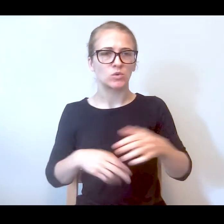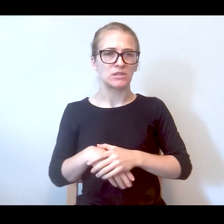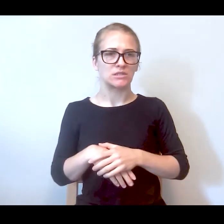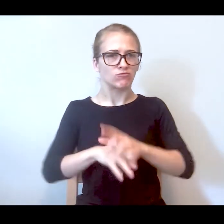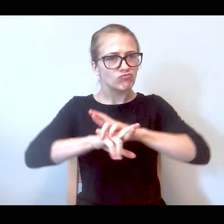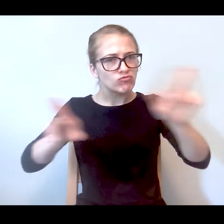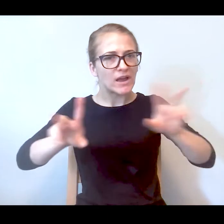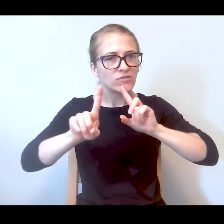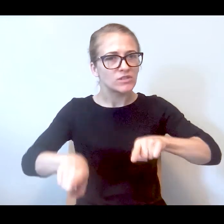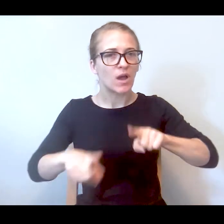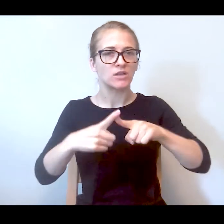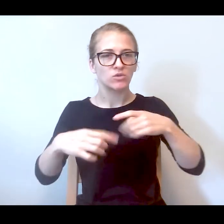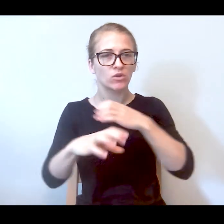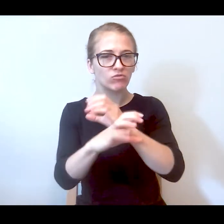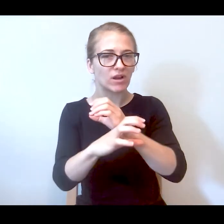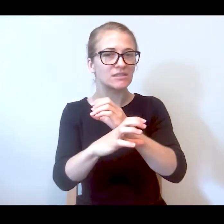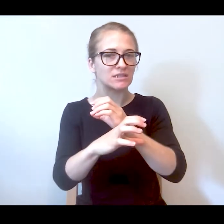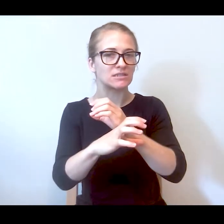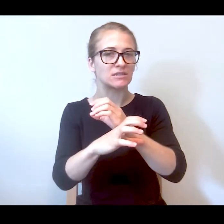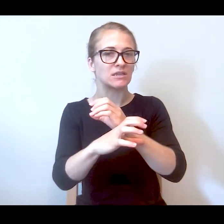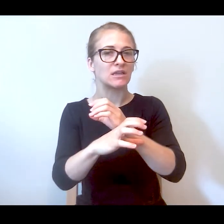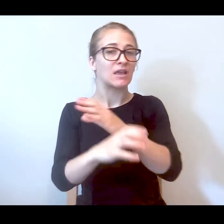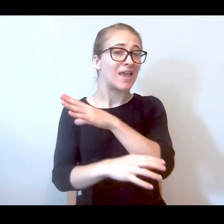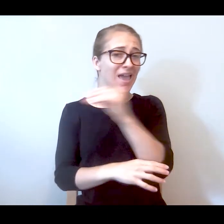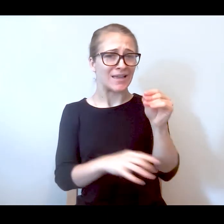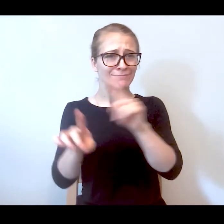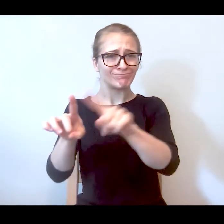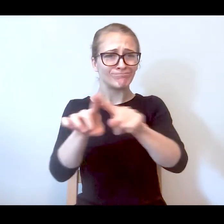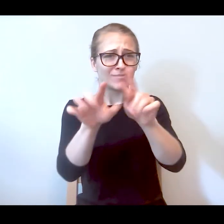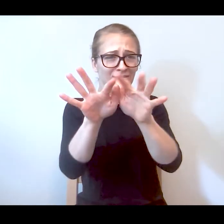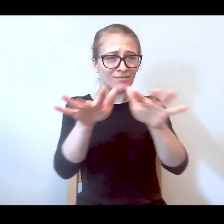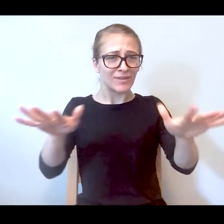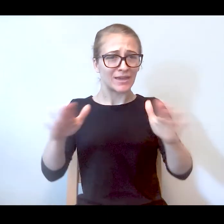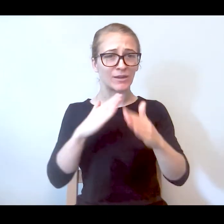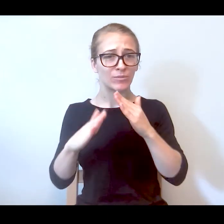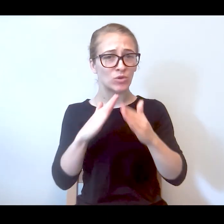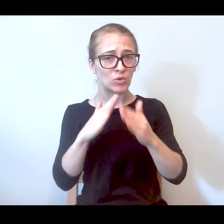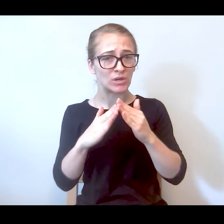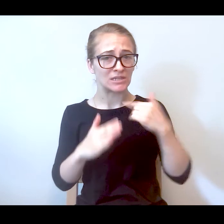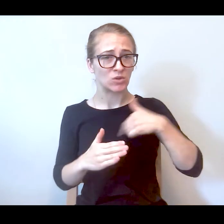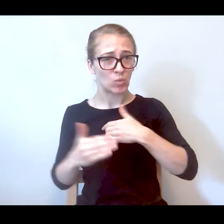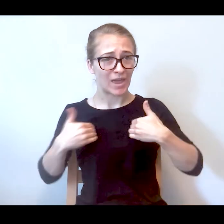the crises and the different diverse communities that live here in New York City.